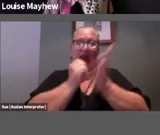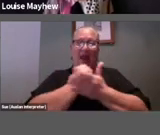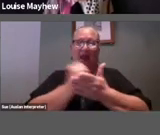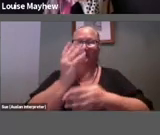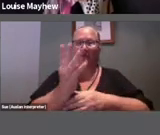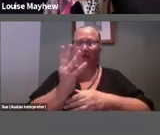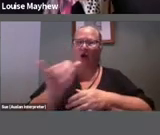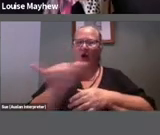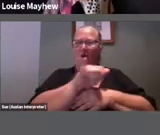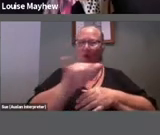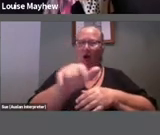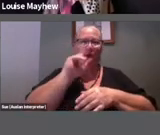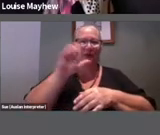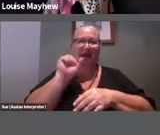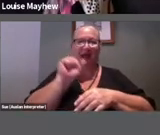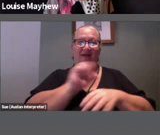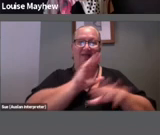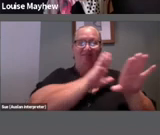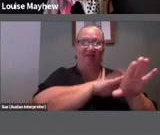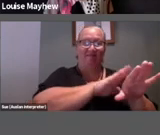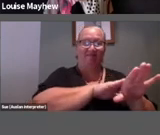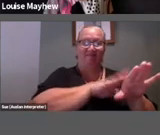would you take, left or right?